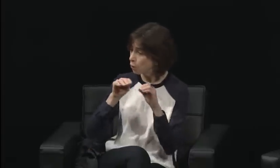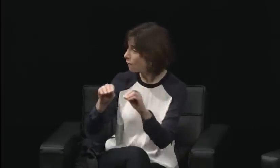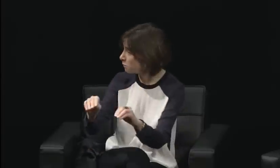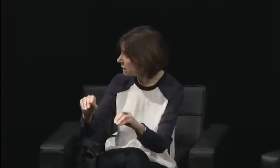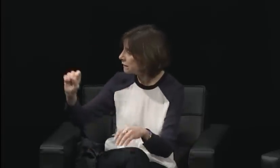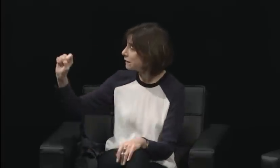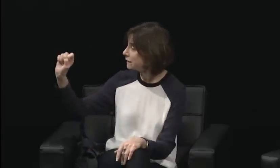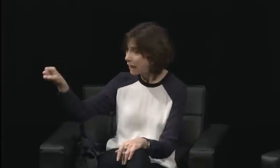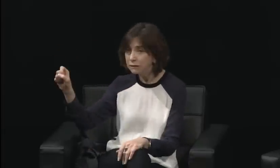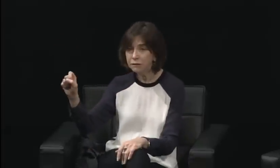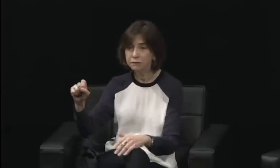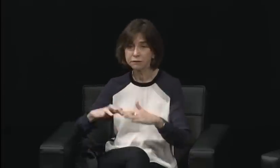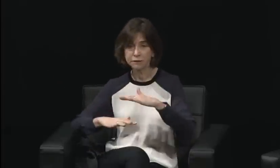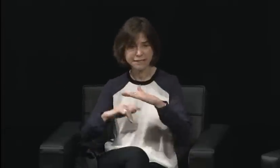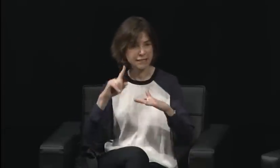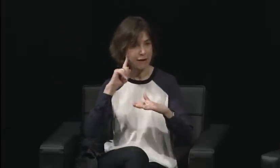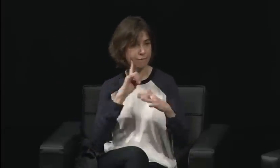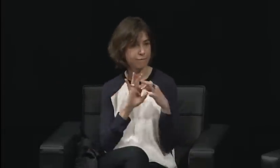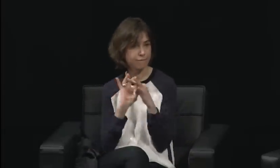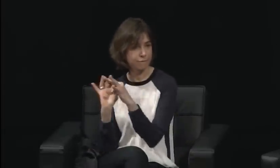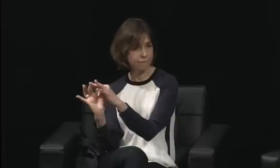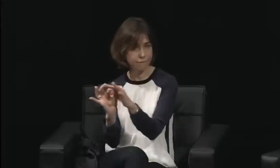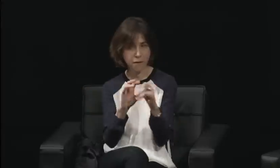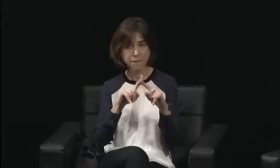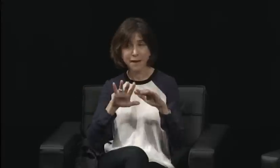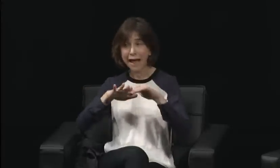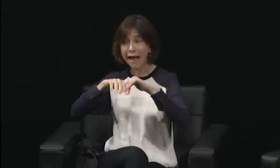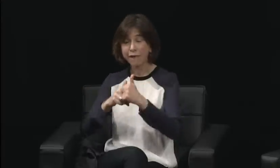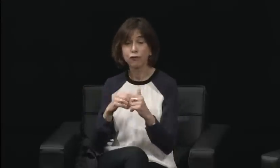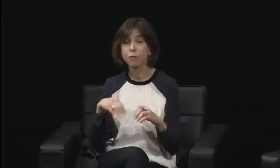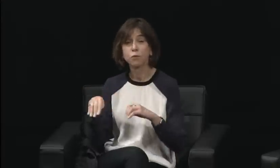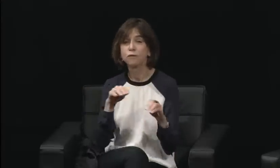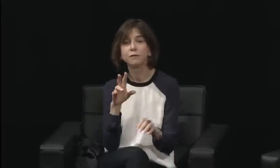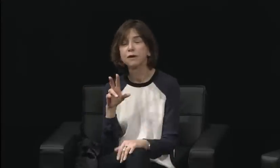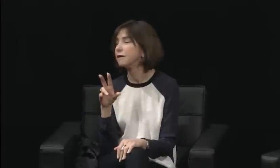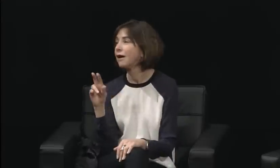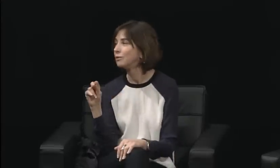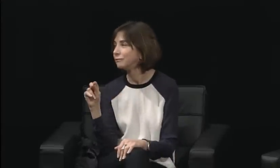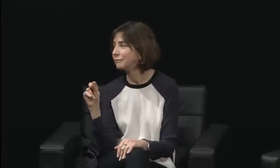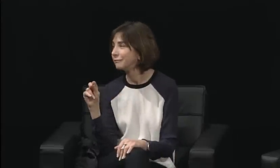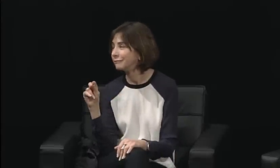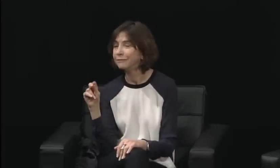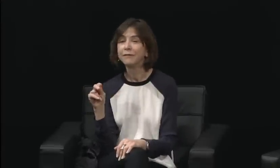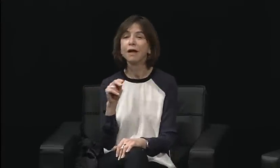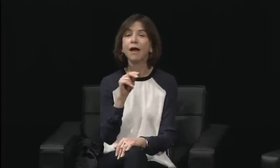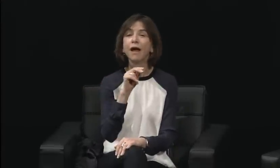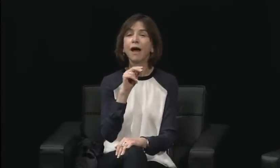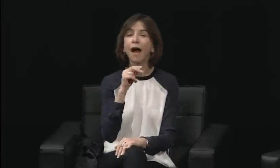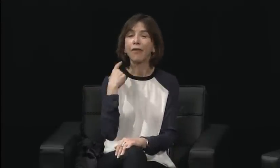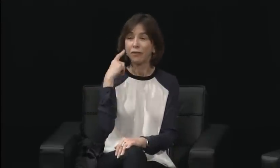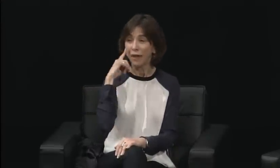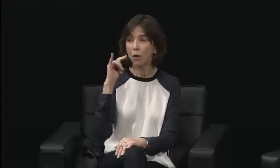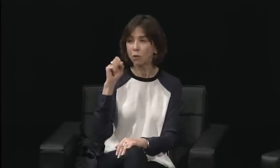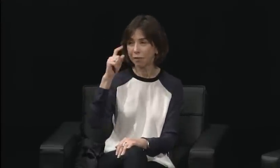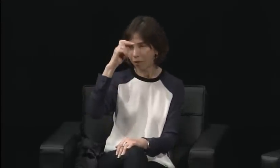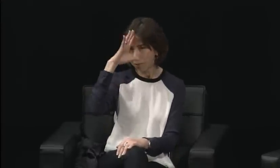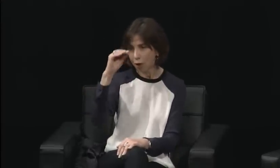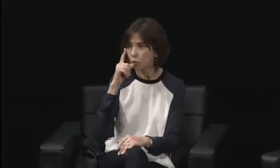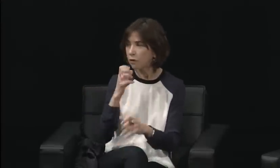of the deaf experience became less of the focus and it did become more about gender and the other isms.